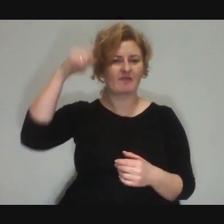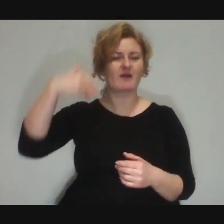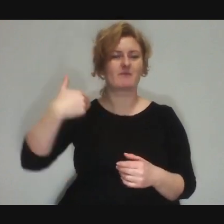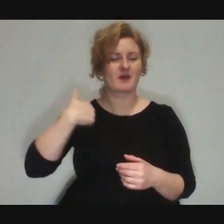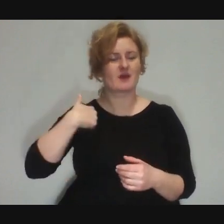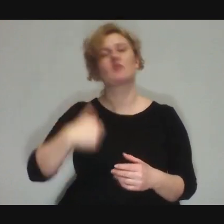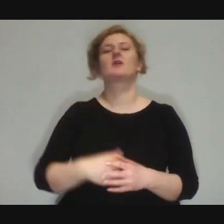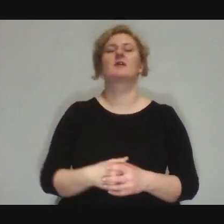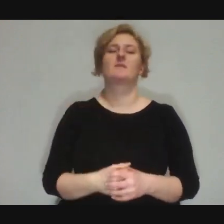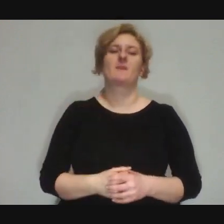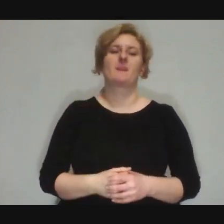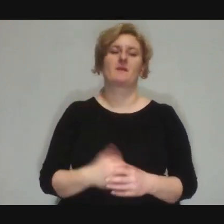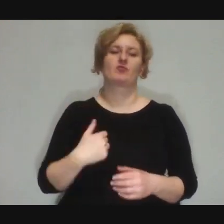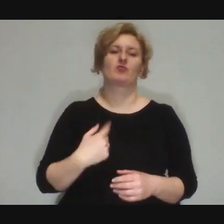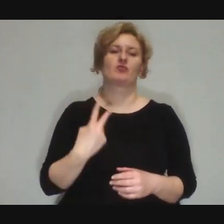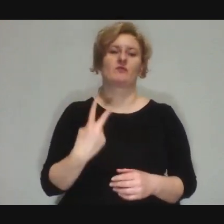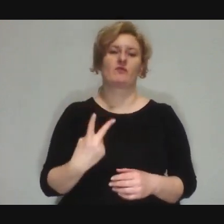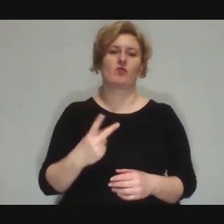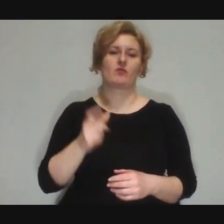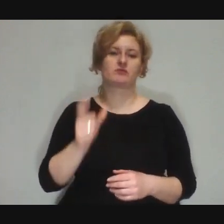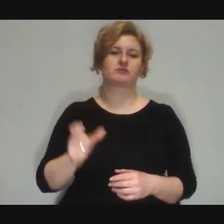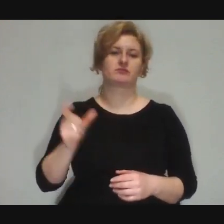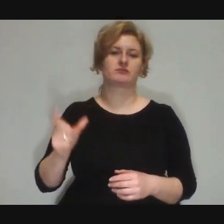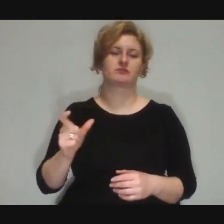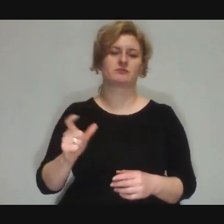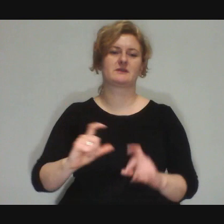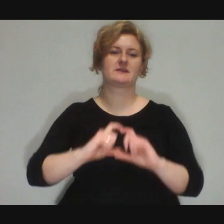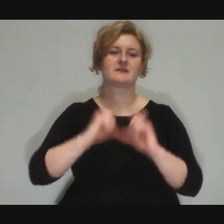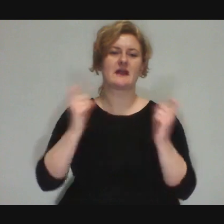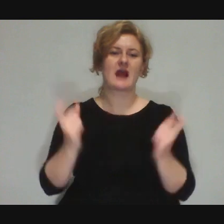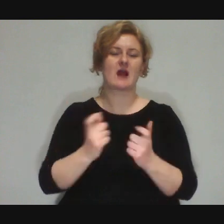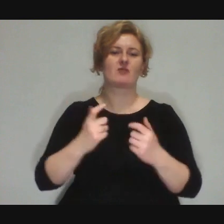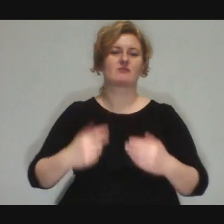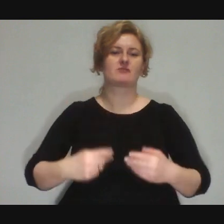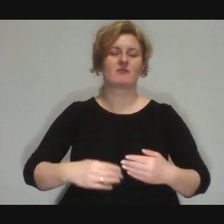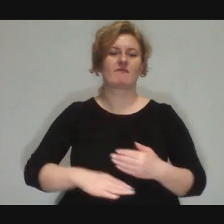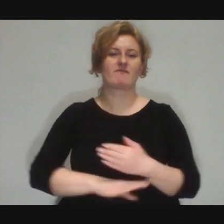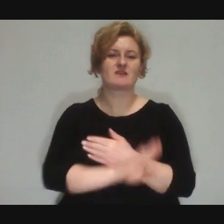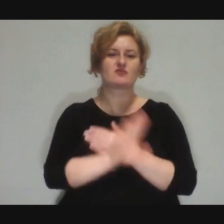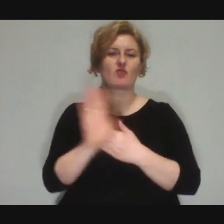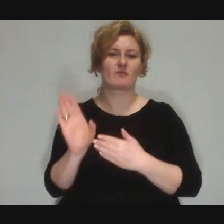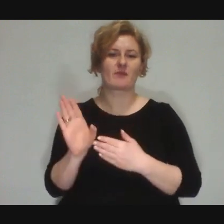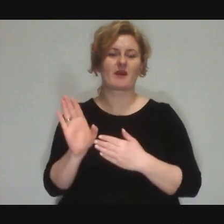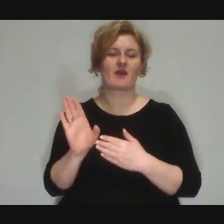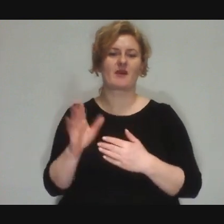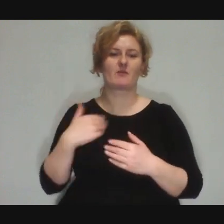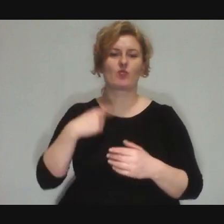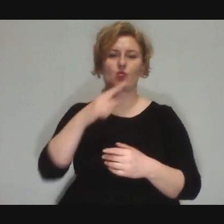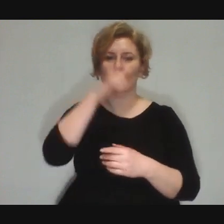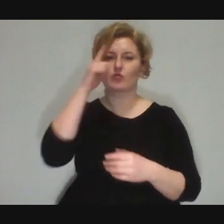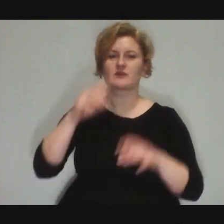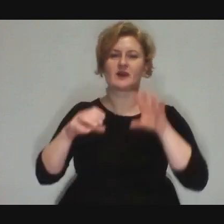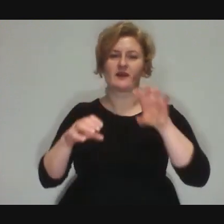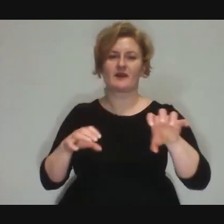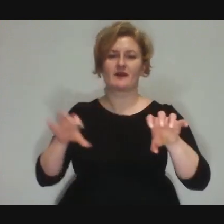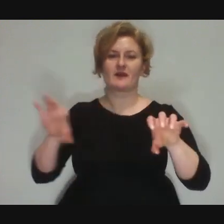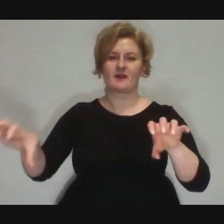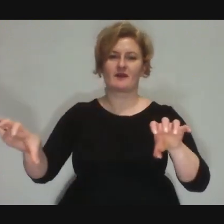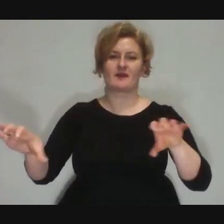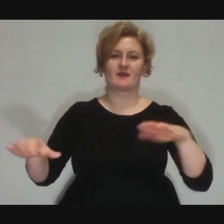there were two guys who divided the audience into one side and